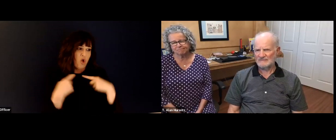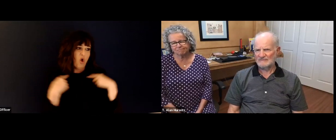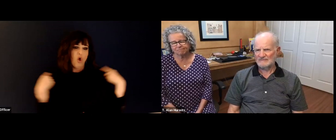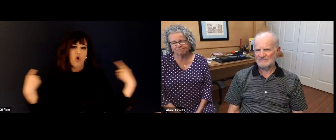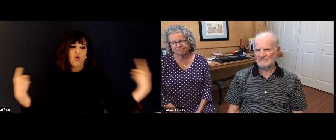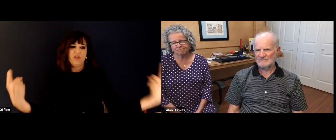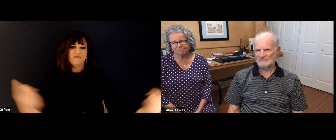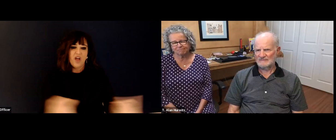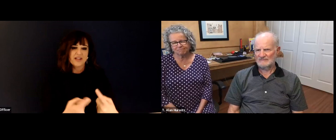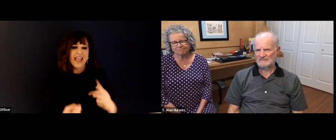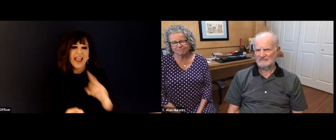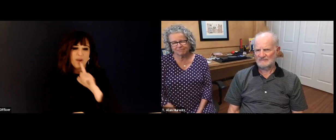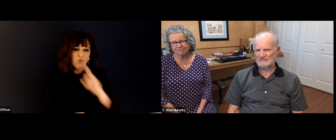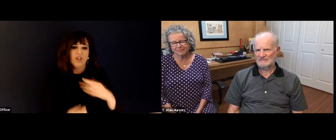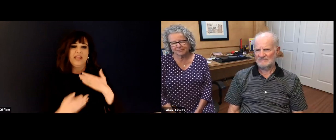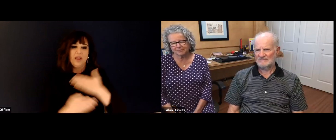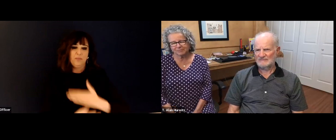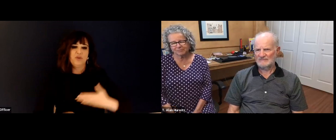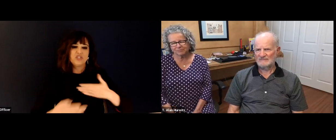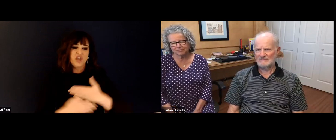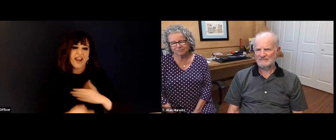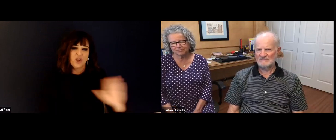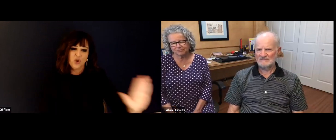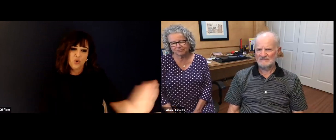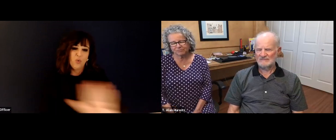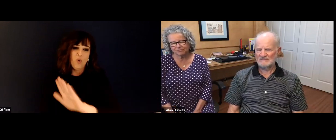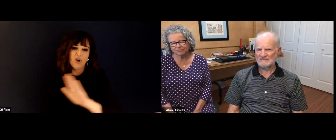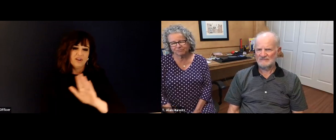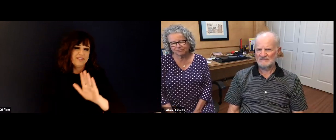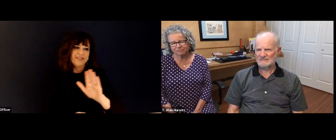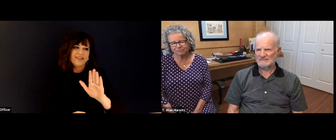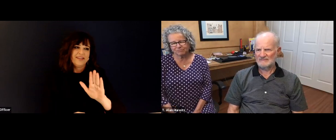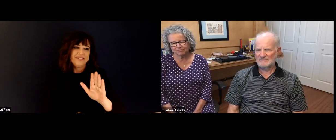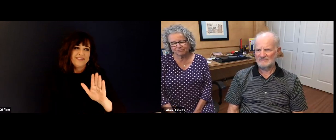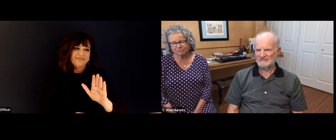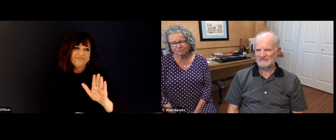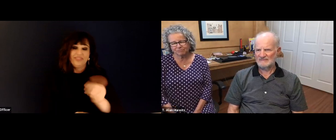deaf community. You just don't realize I don't think but you